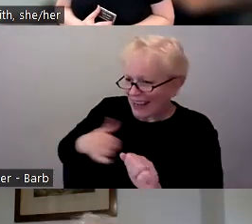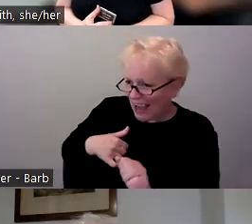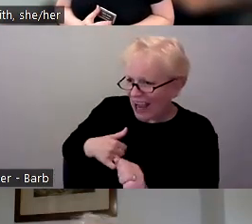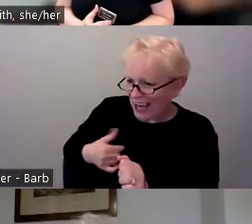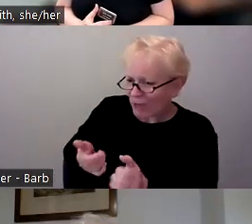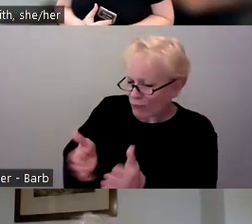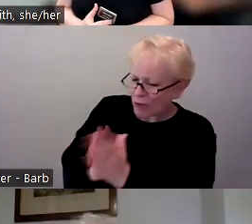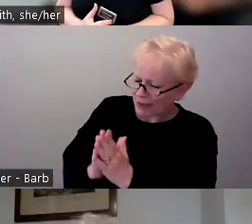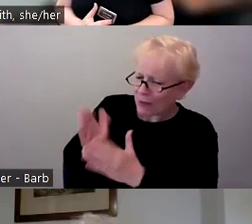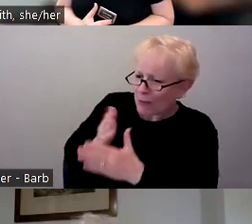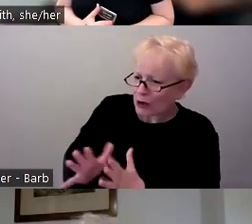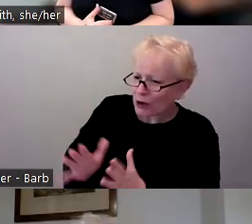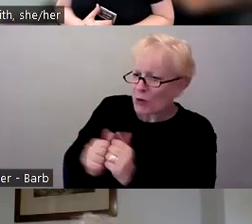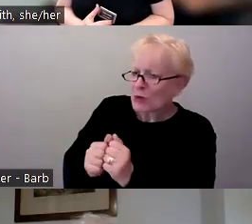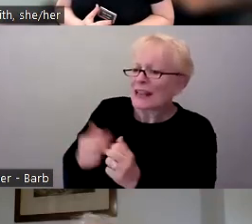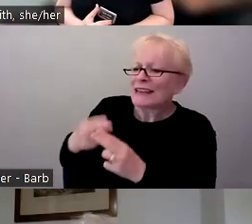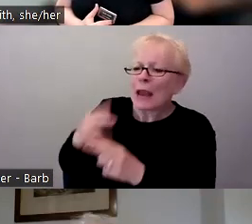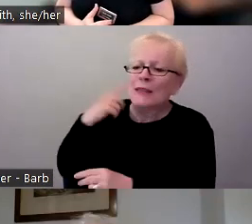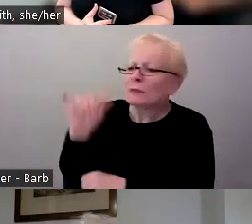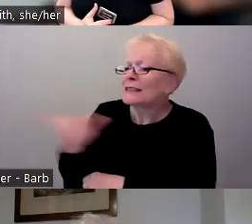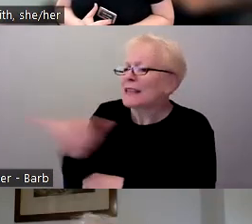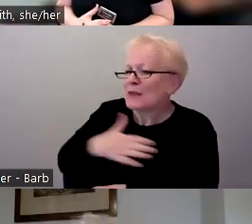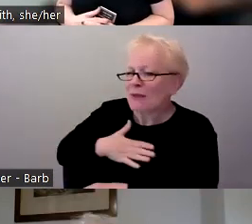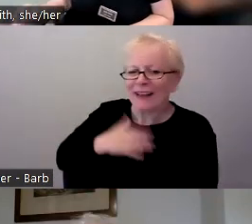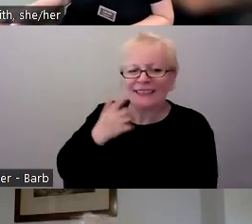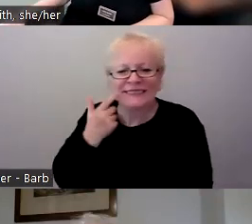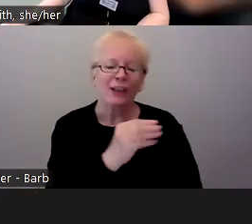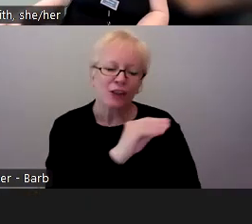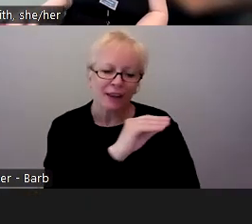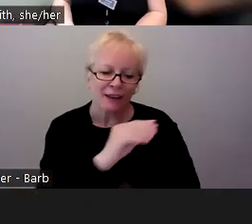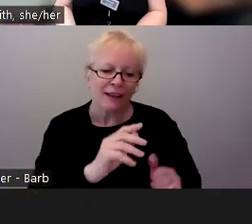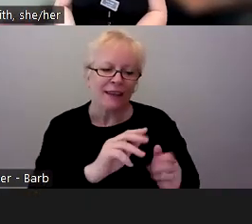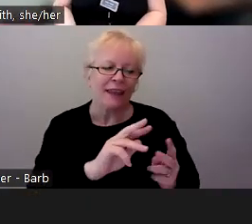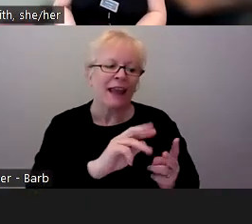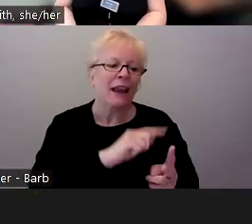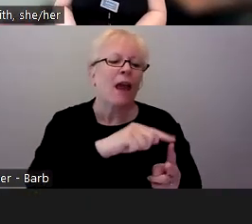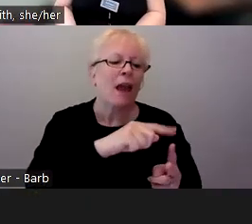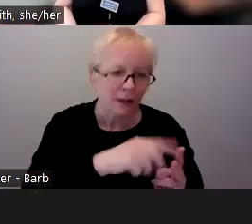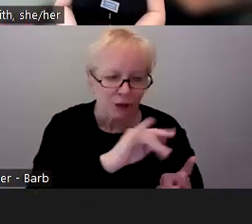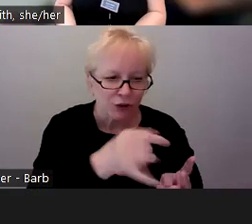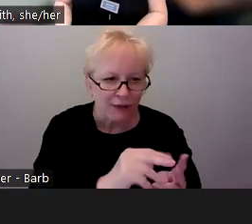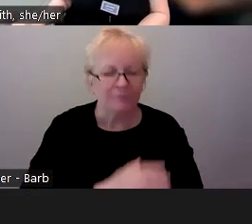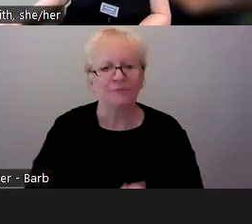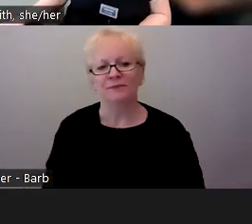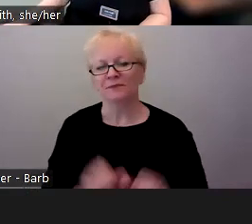Okay, Jonathan and then Jen. Hi, this is Jonathan.